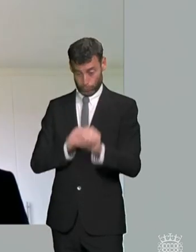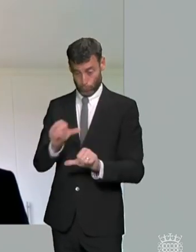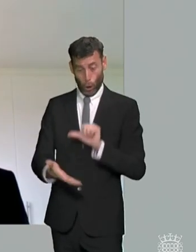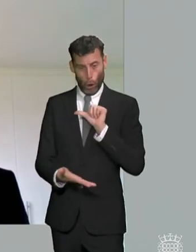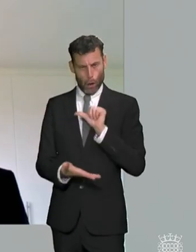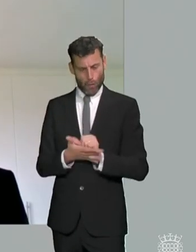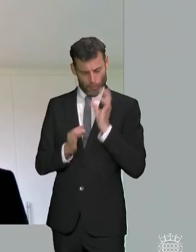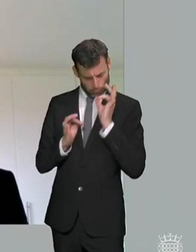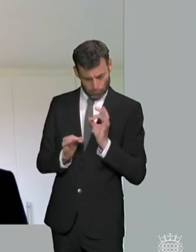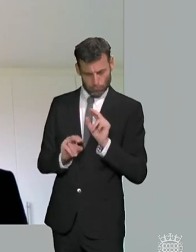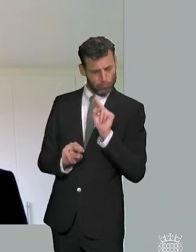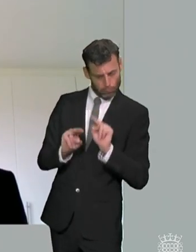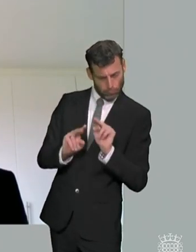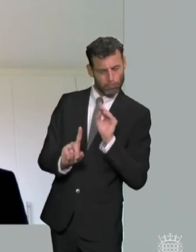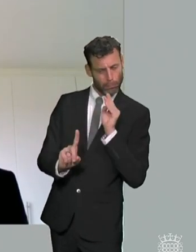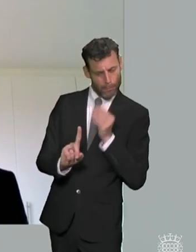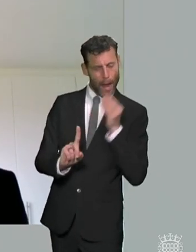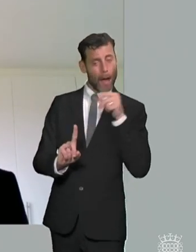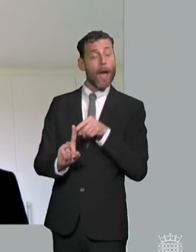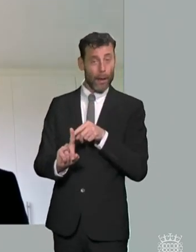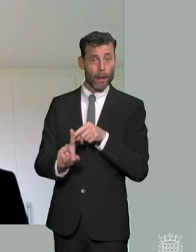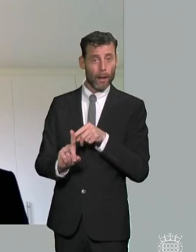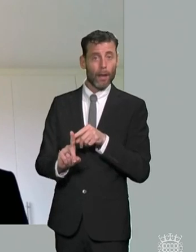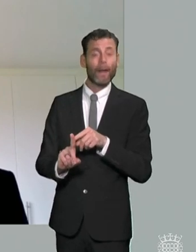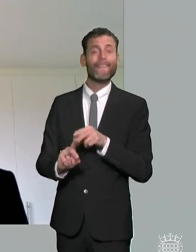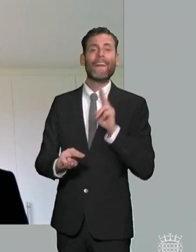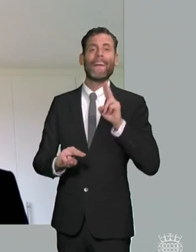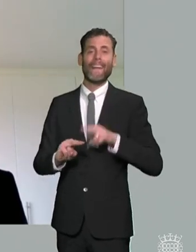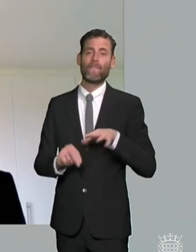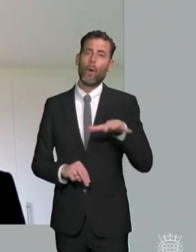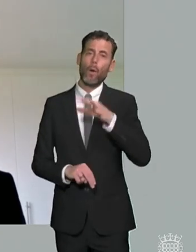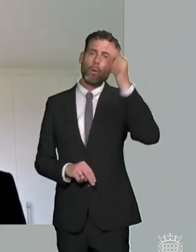authority perhaps hasn't have in touch with the family hasn't communicated and hasn't listened